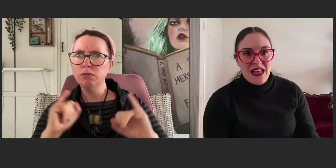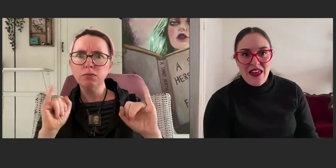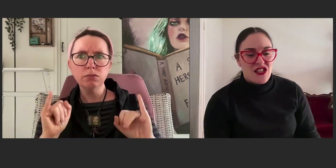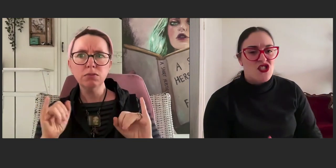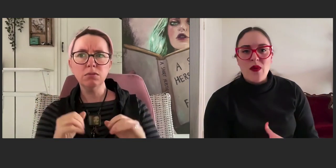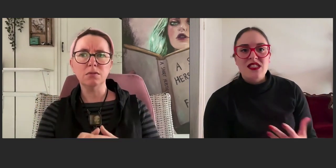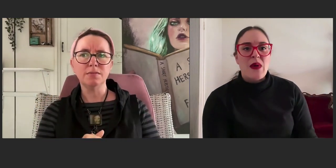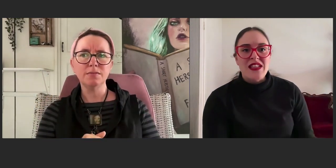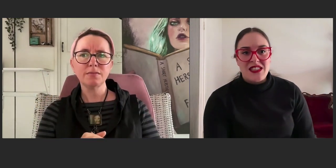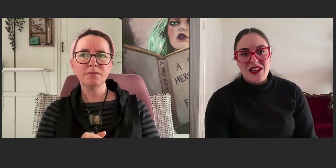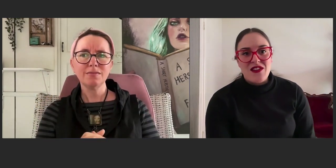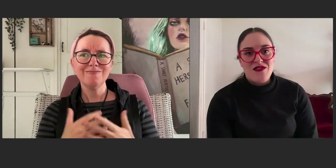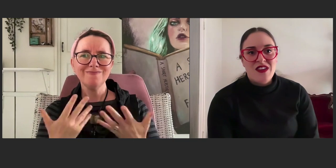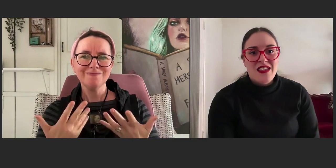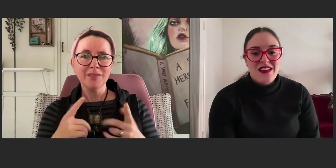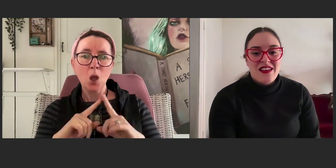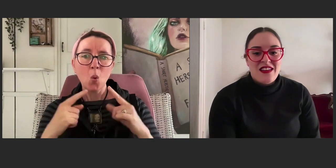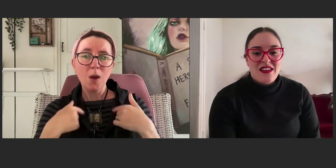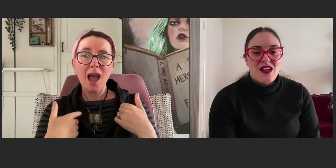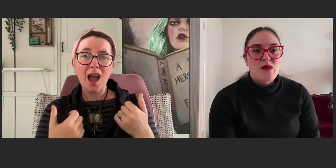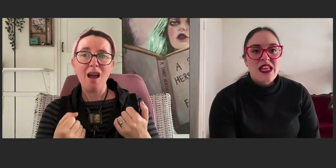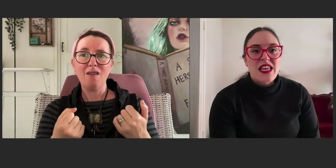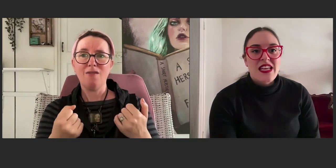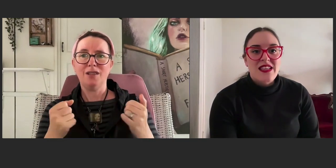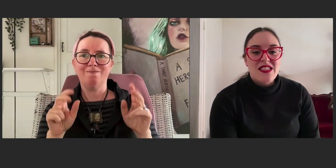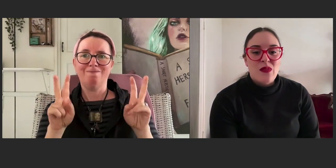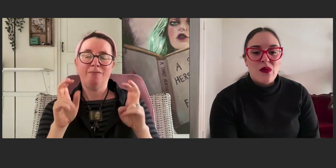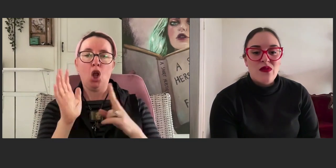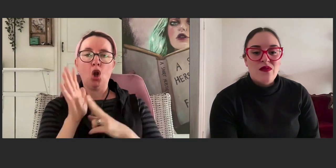And that's so expensive, completely inaccessible.